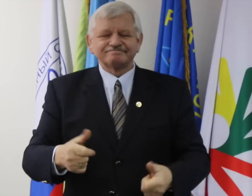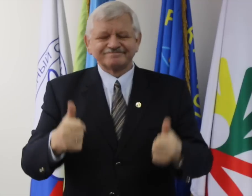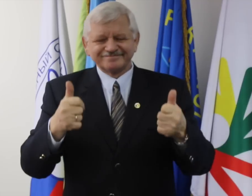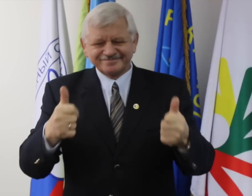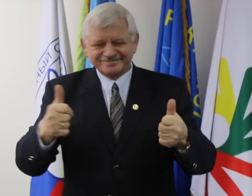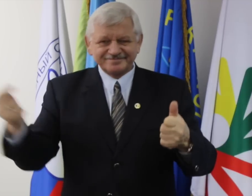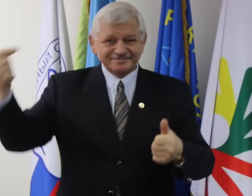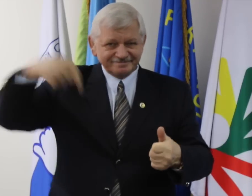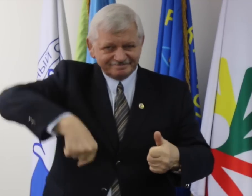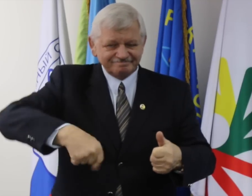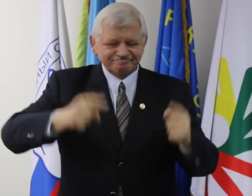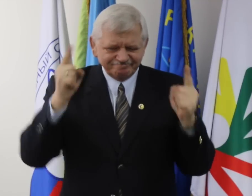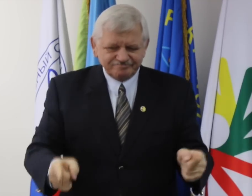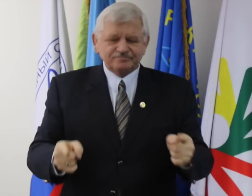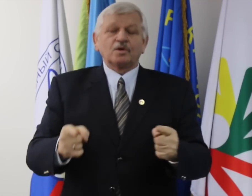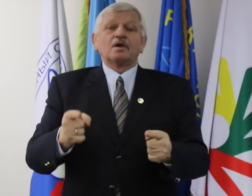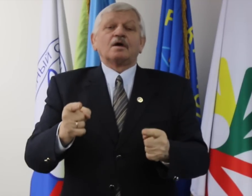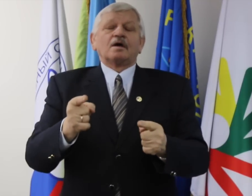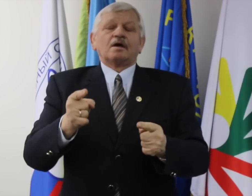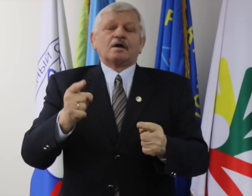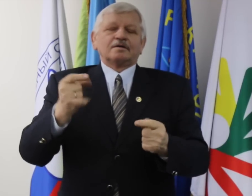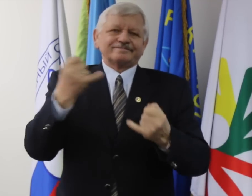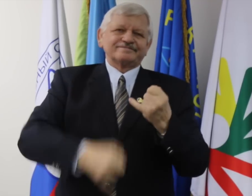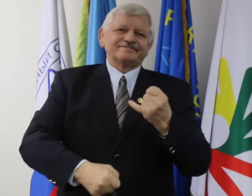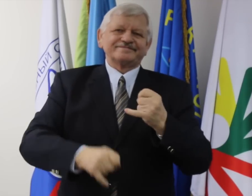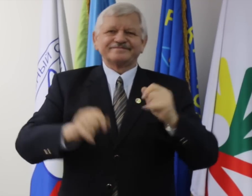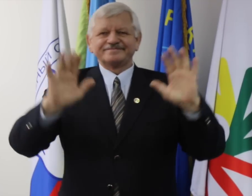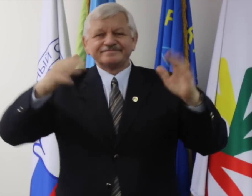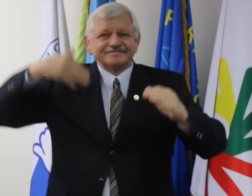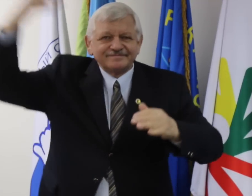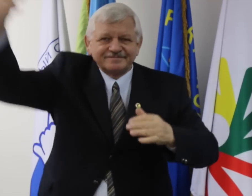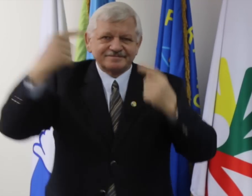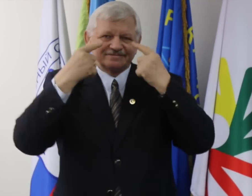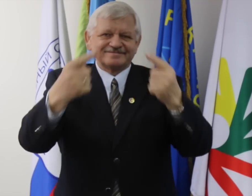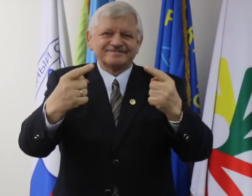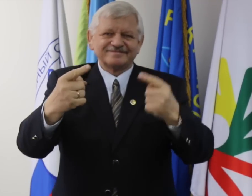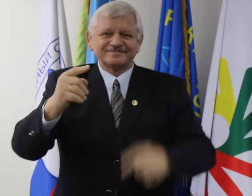We hope to see all of you. Thank you!